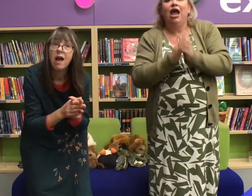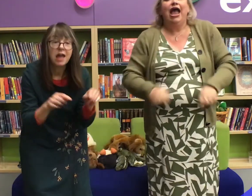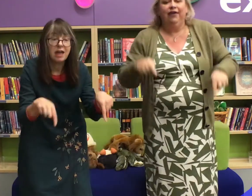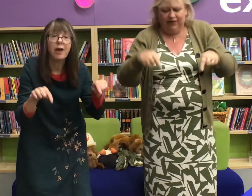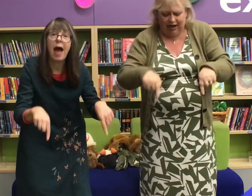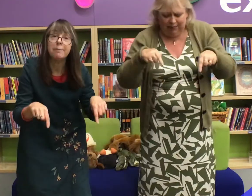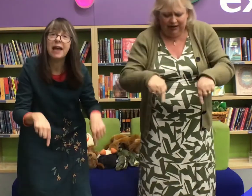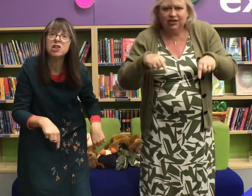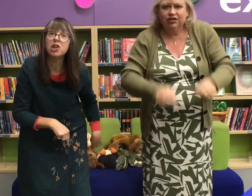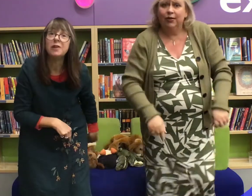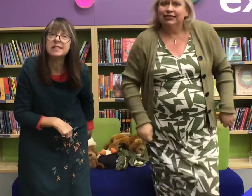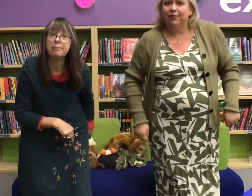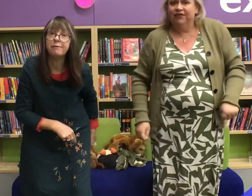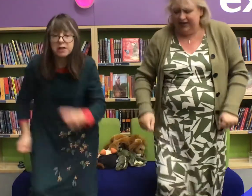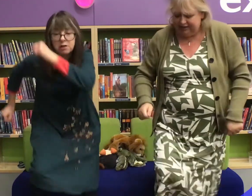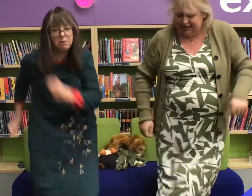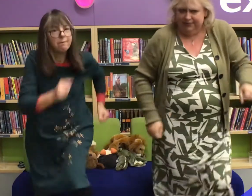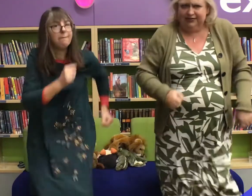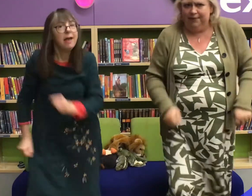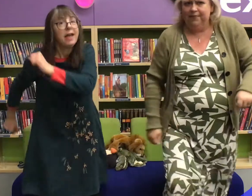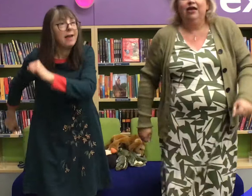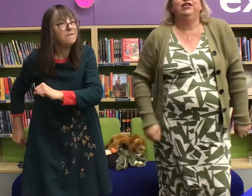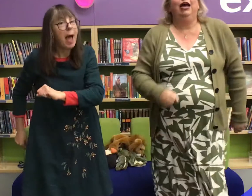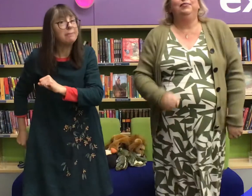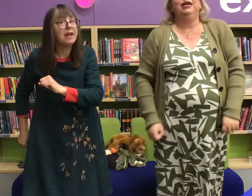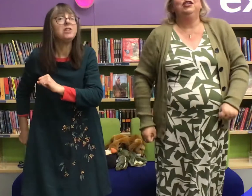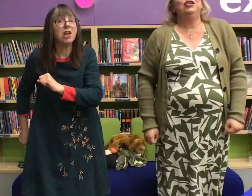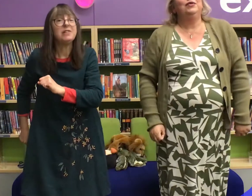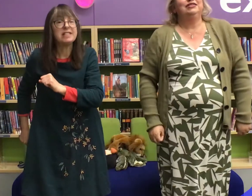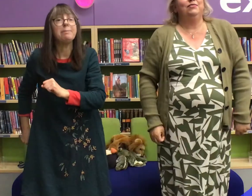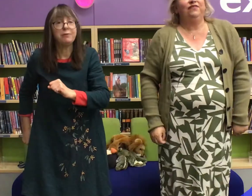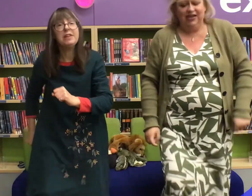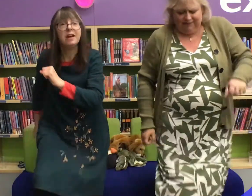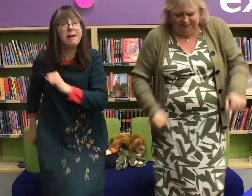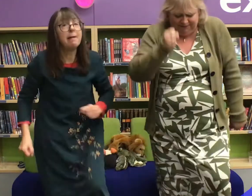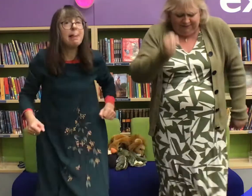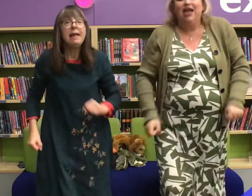If you're happy and you know stamp your feet if you're happy and you know it stamp your feet!